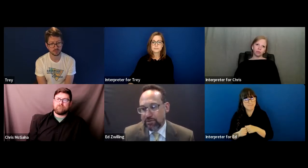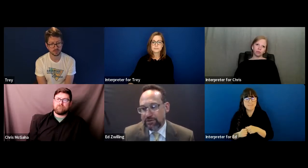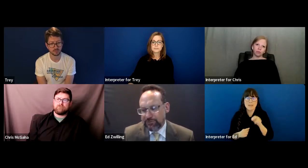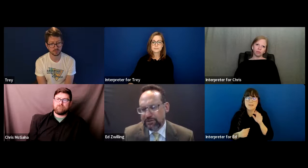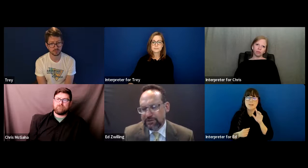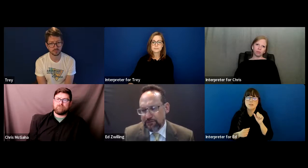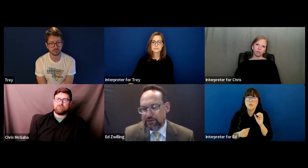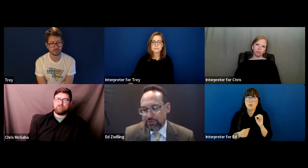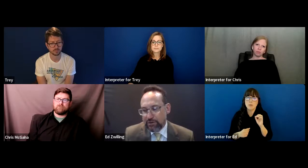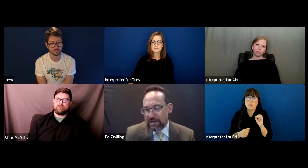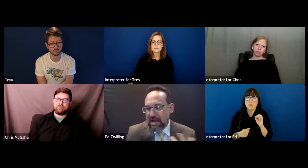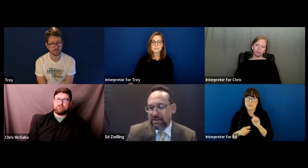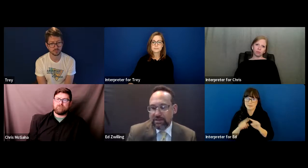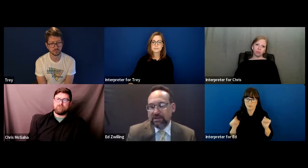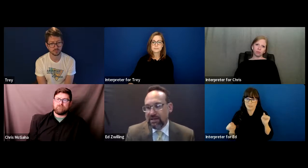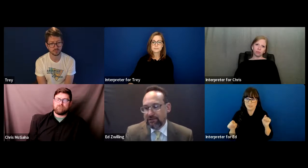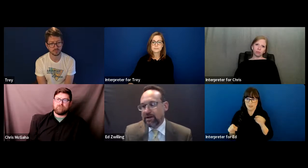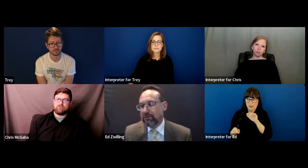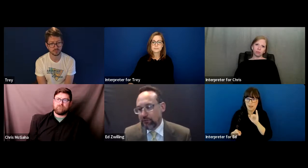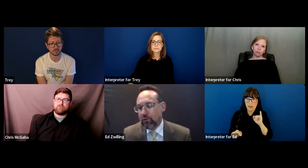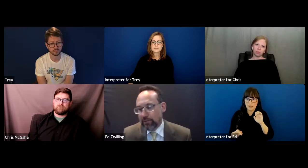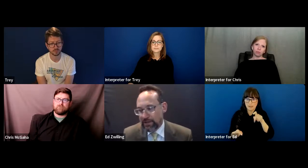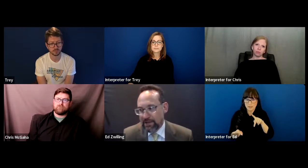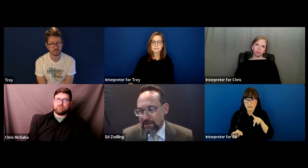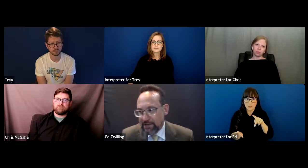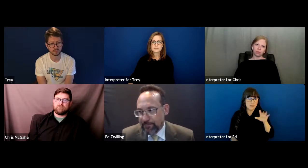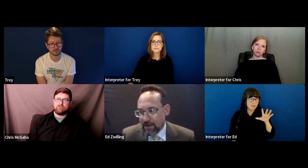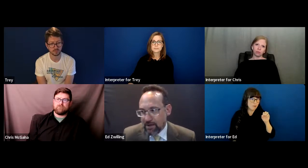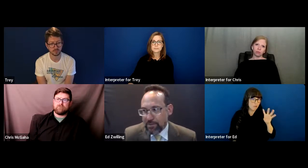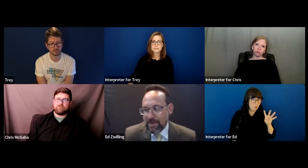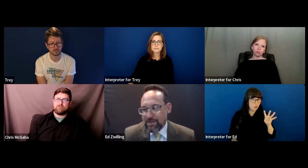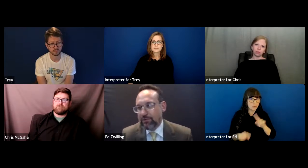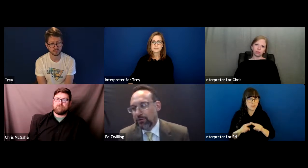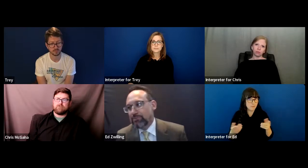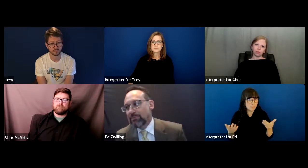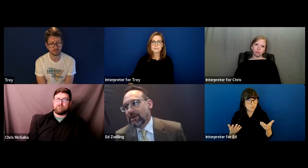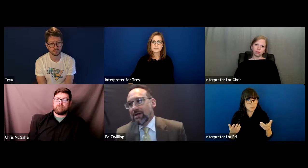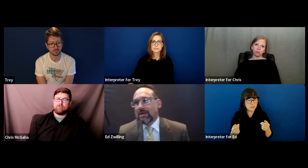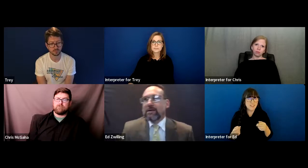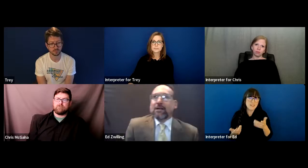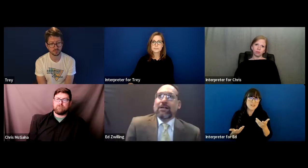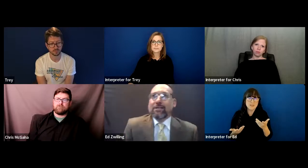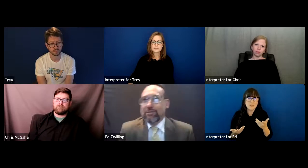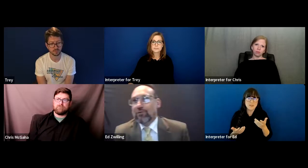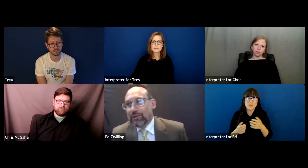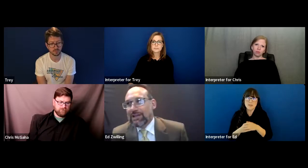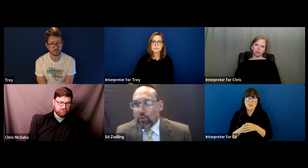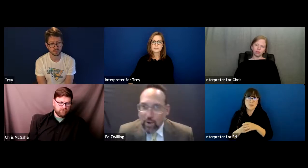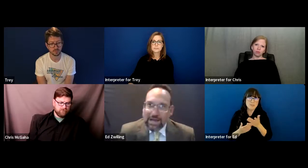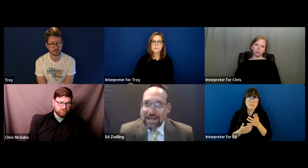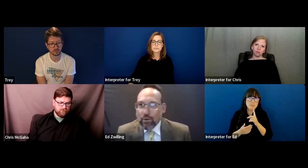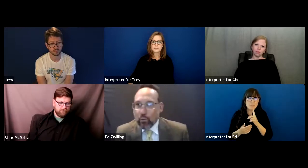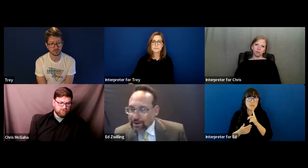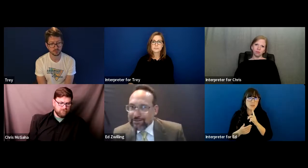So the difference between an IEP and a 504 plan, they're really, in a way, kind of one